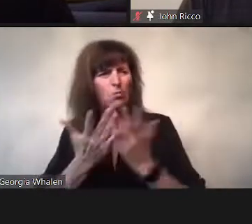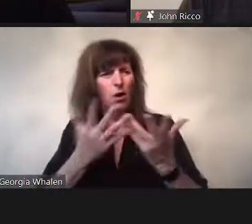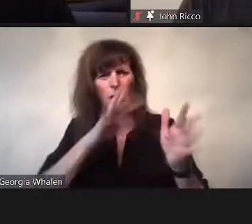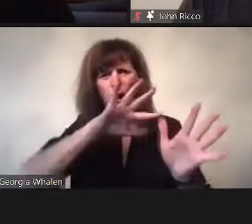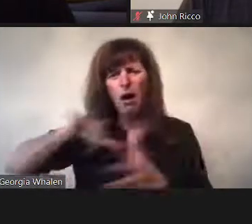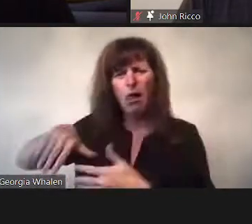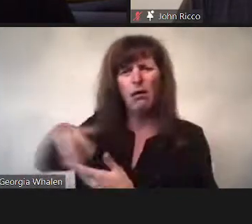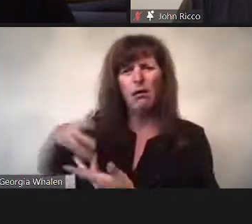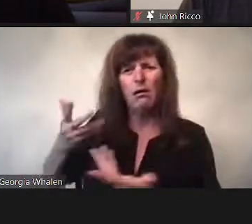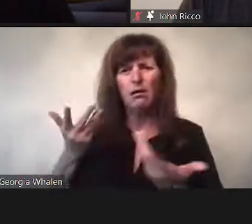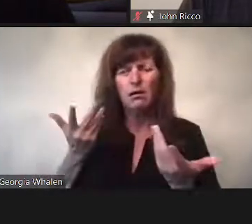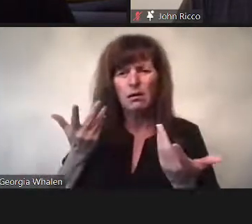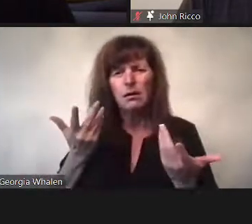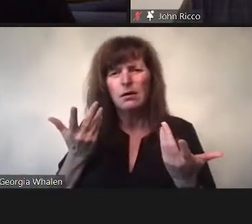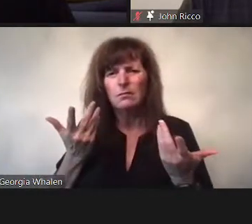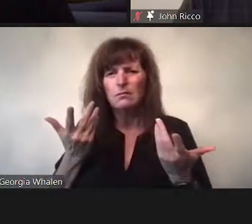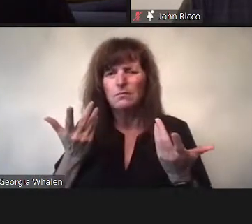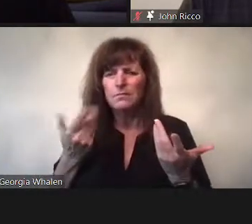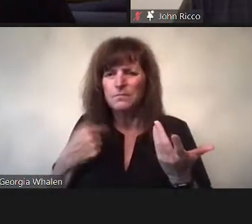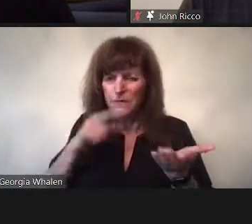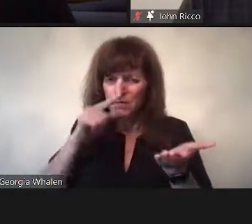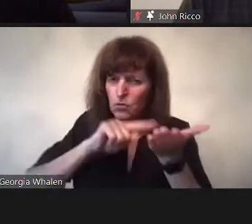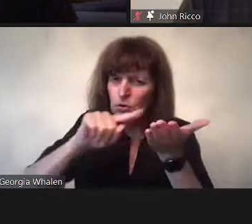I think there is a danger for cultural critique to comply with the logic of soundbite economy, so the reason we are doing this work to attend to the complexities